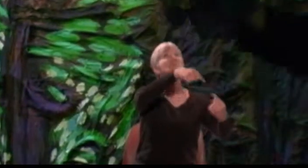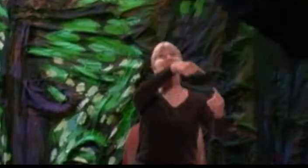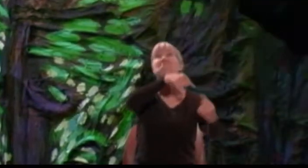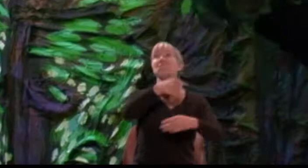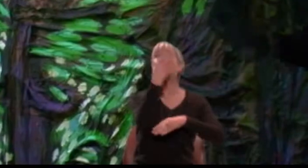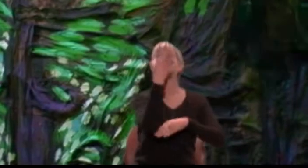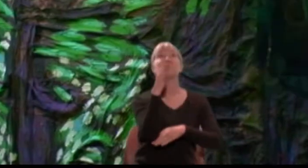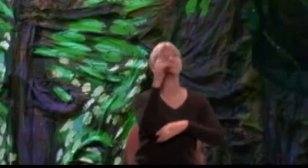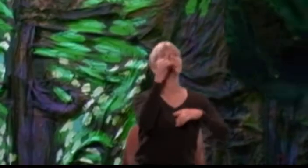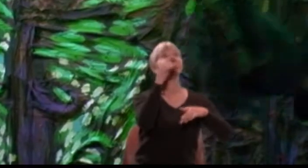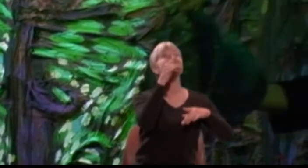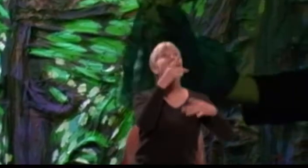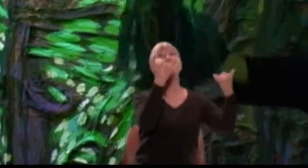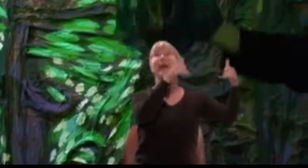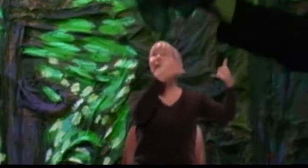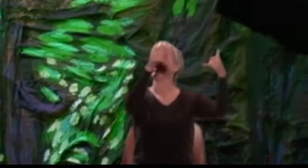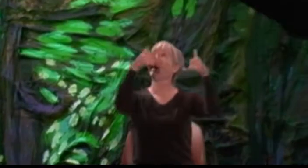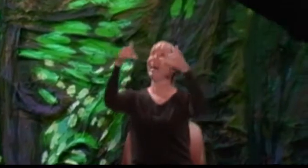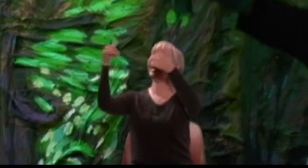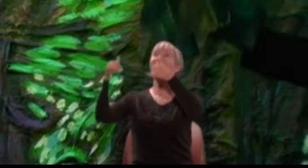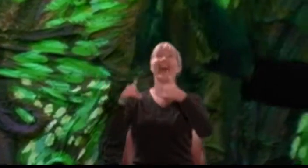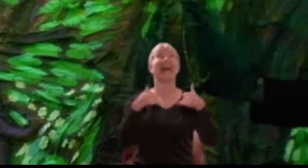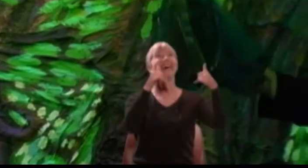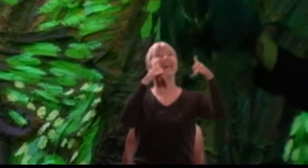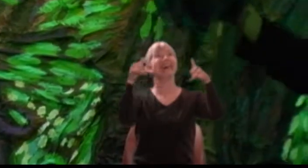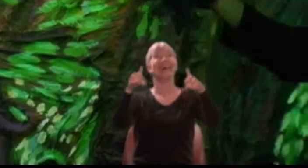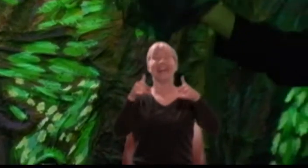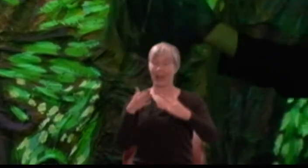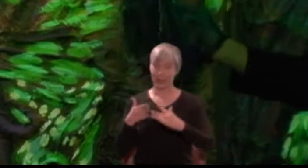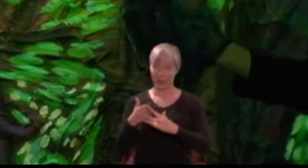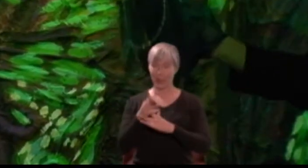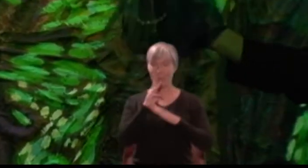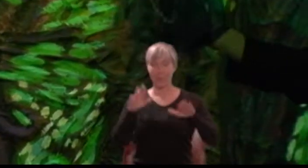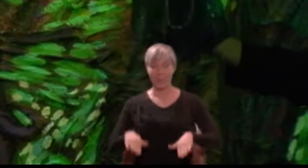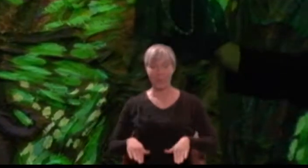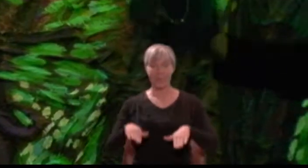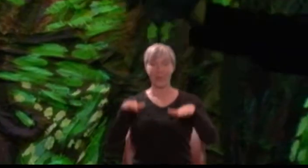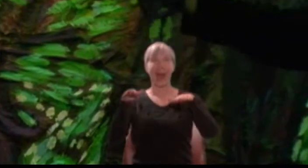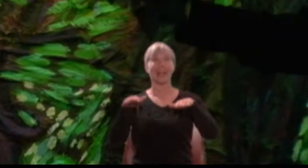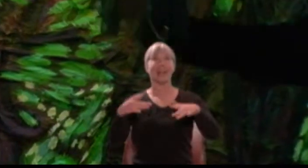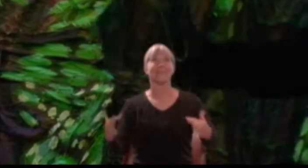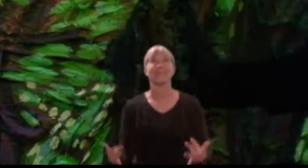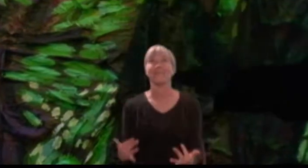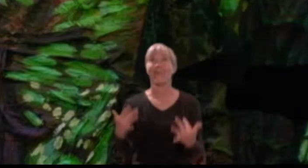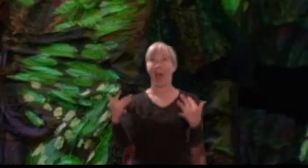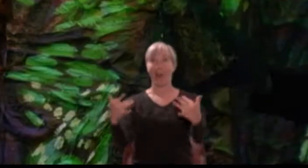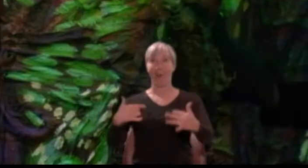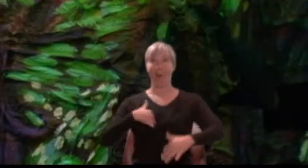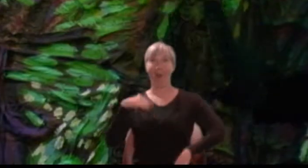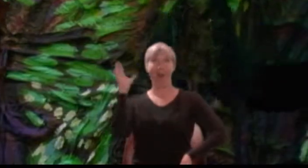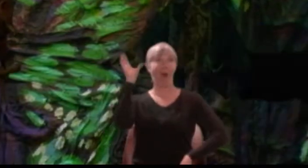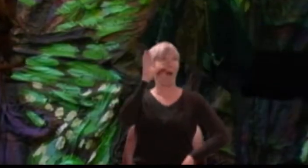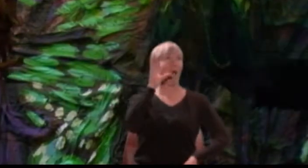over park, over pail, through flood, through fire, I do wander everywhere and I serve the fairy queen.